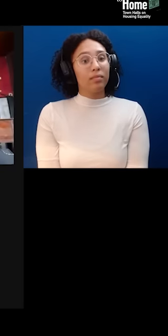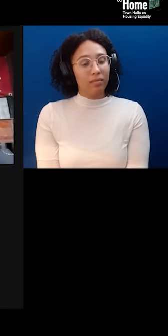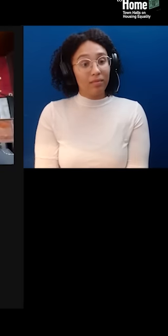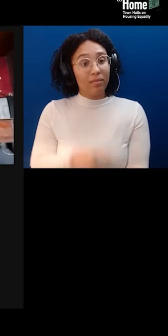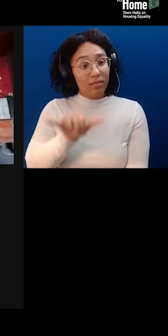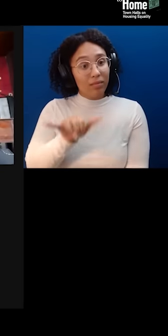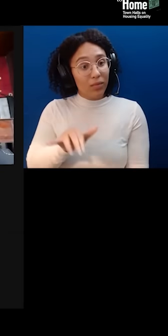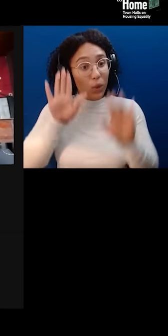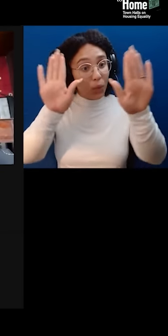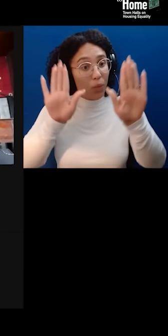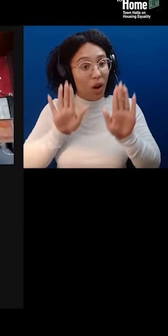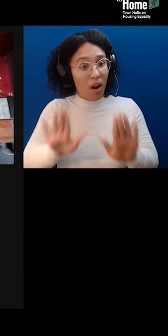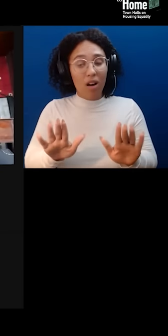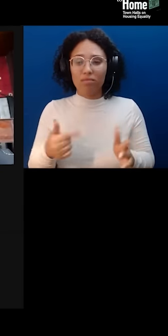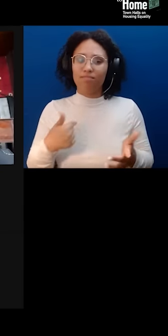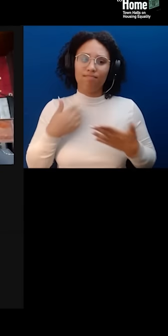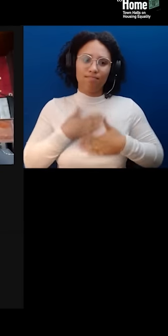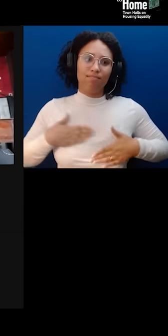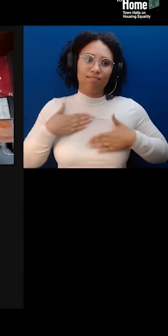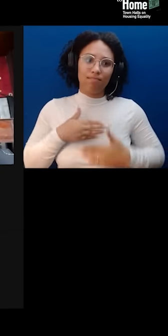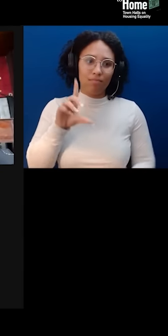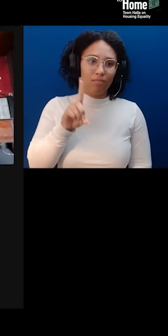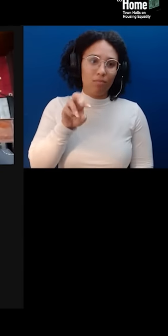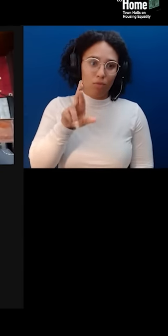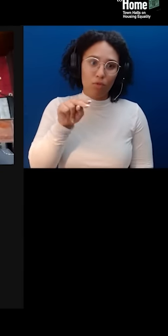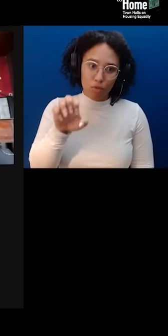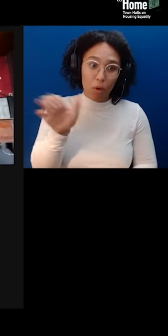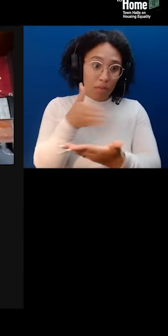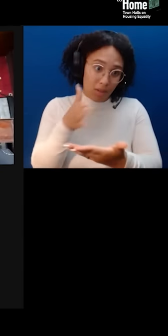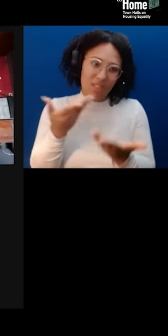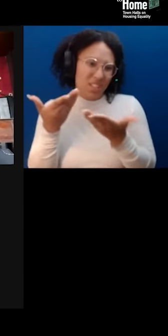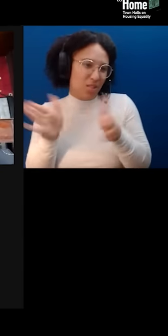As a fan of drone music and just drone in general, I'm looking forward to that